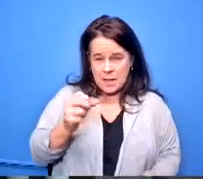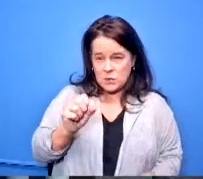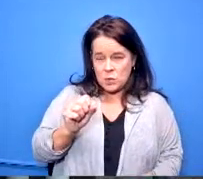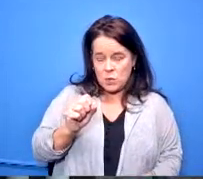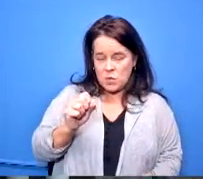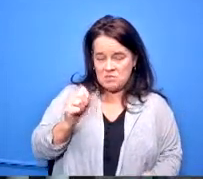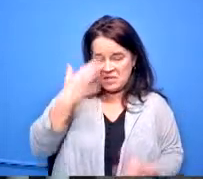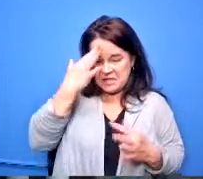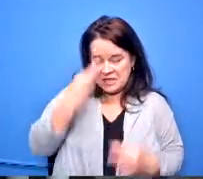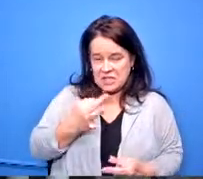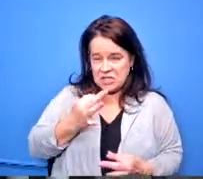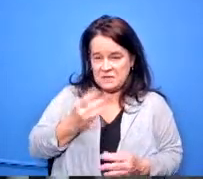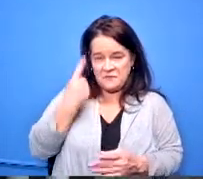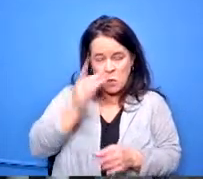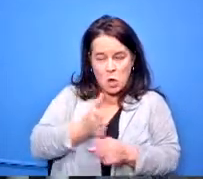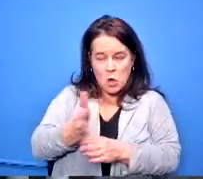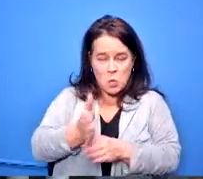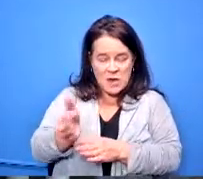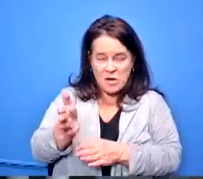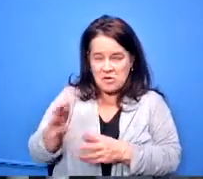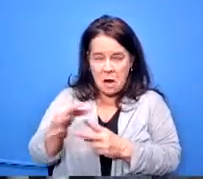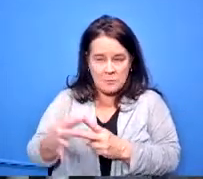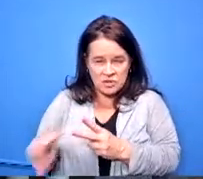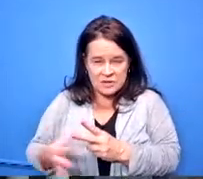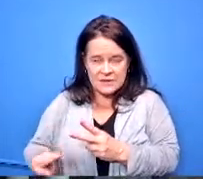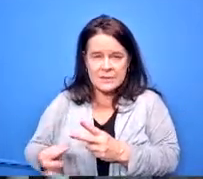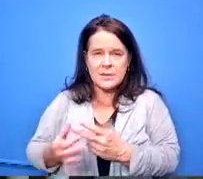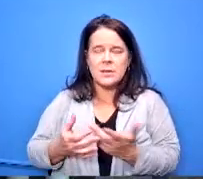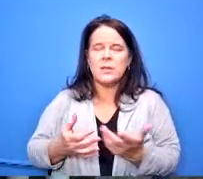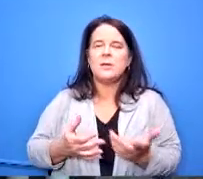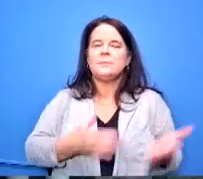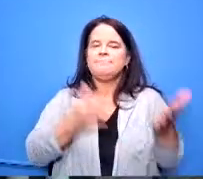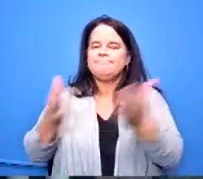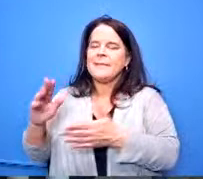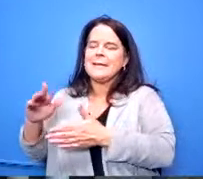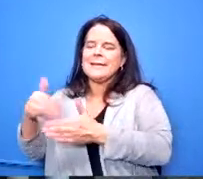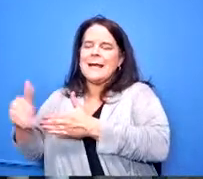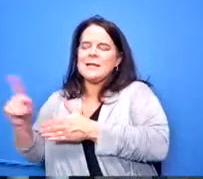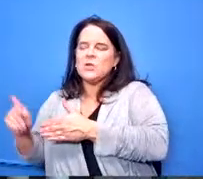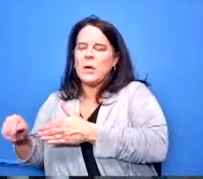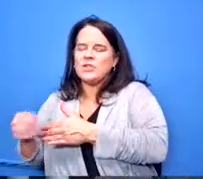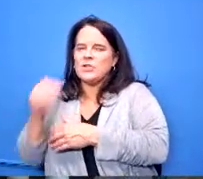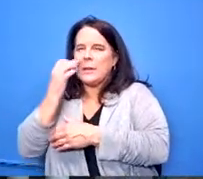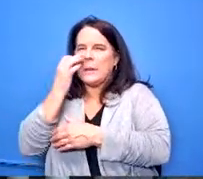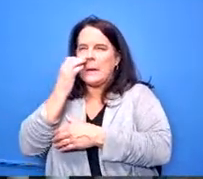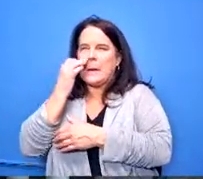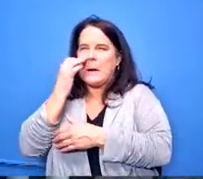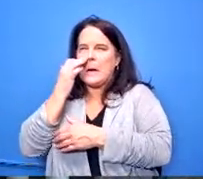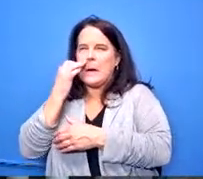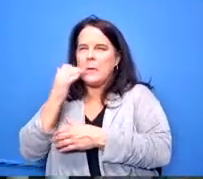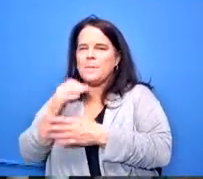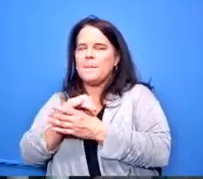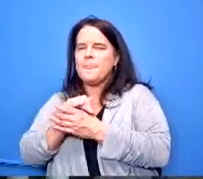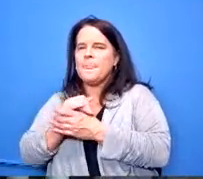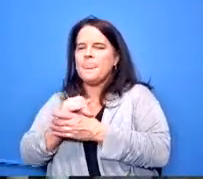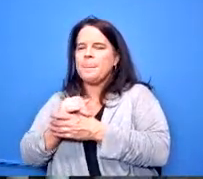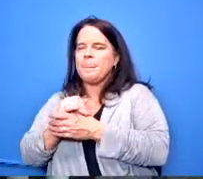and the second part of that question is do we once a uh scholar graduates from us do we somehow